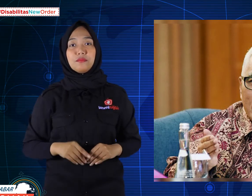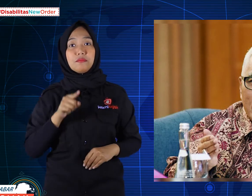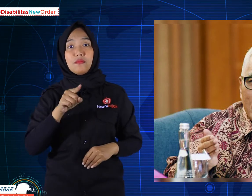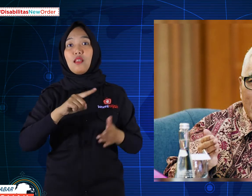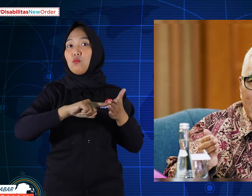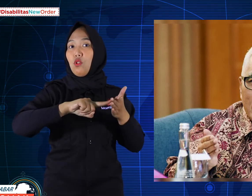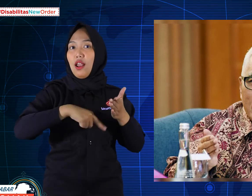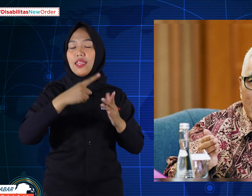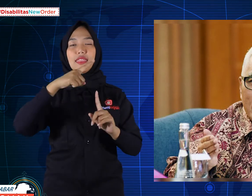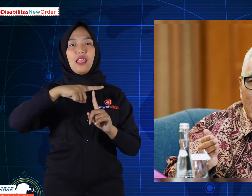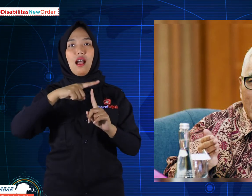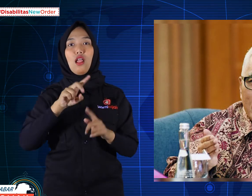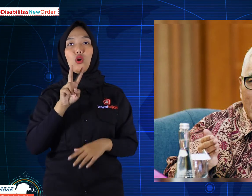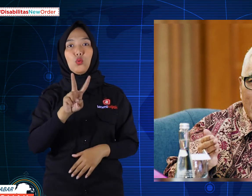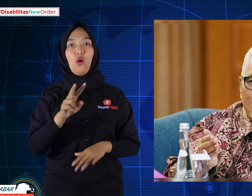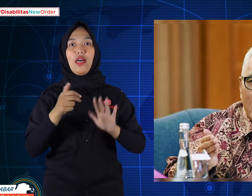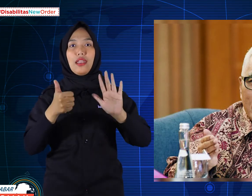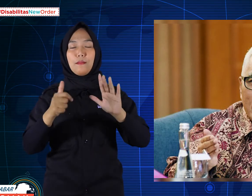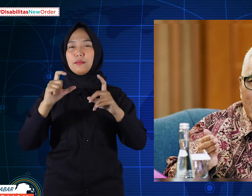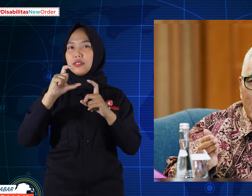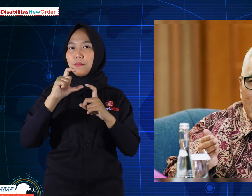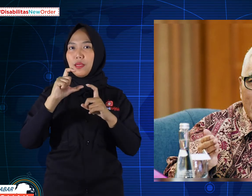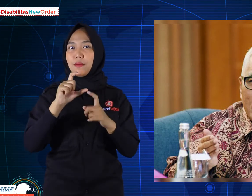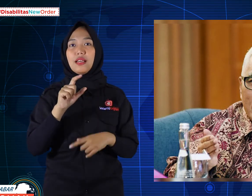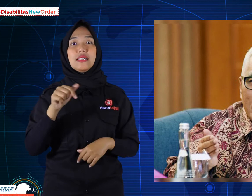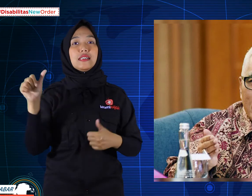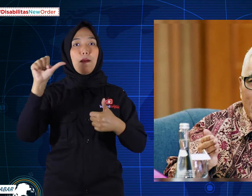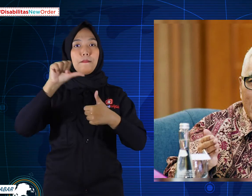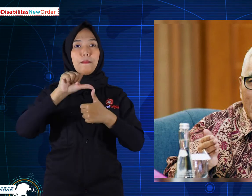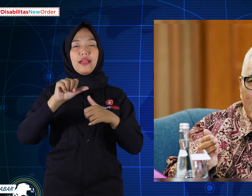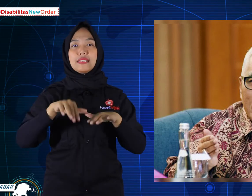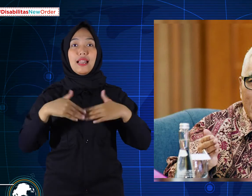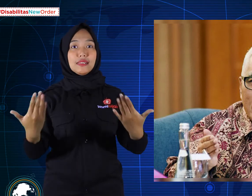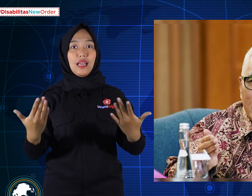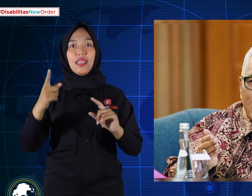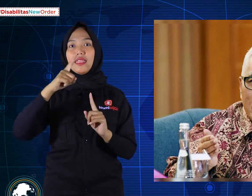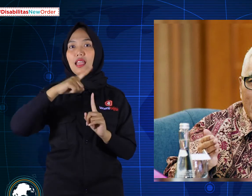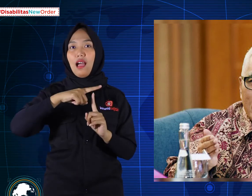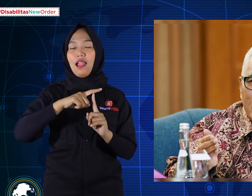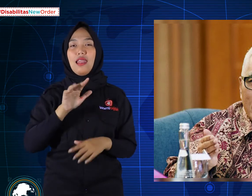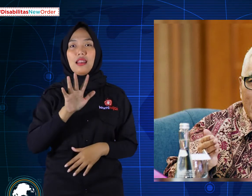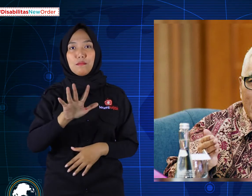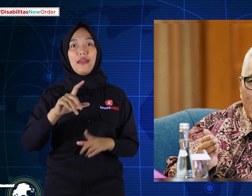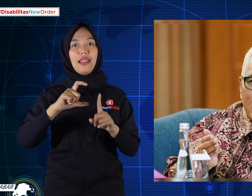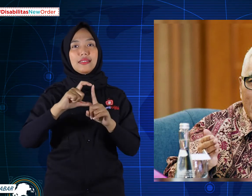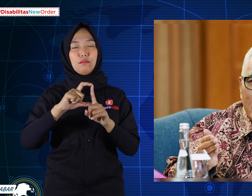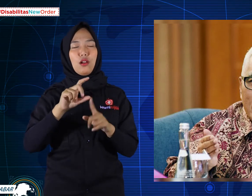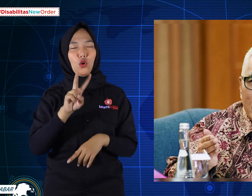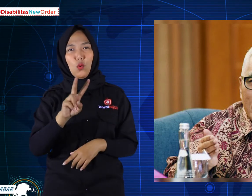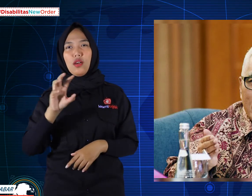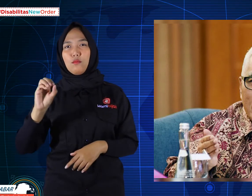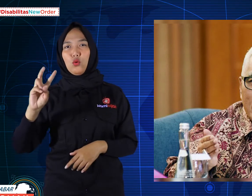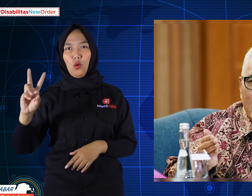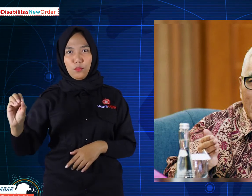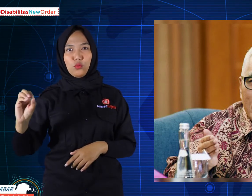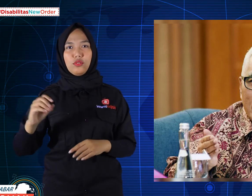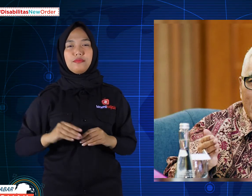it starts Sepetember 26th and finish at December 5, 2020.